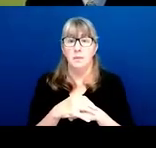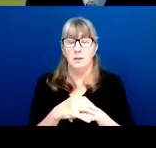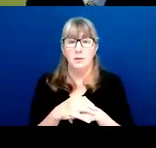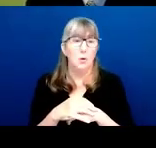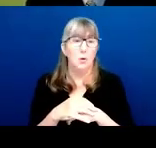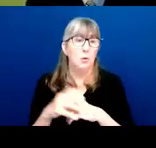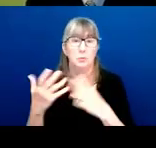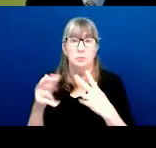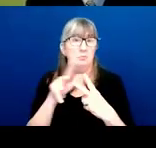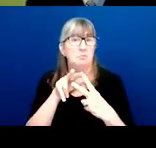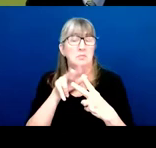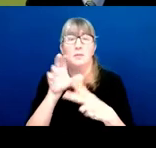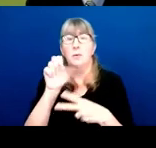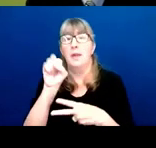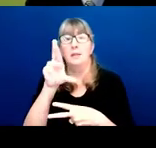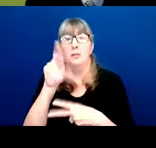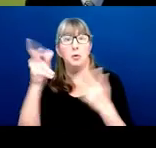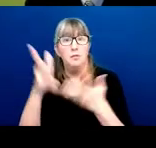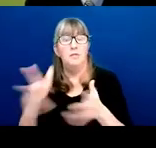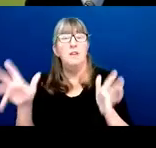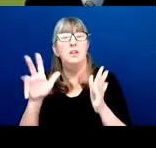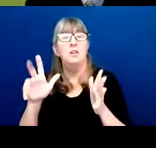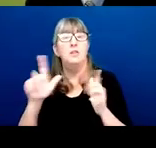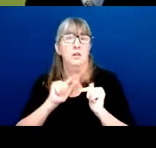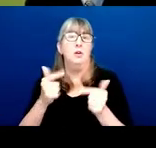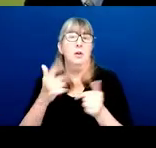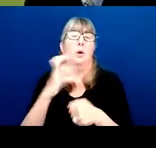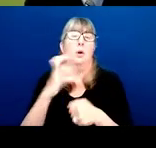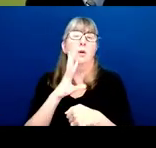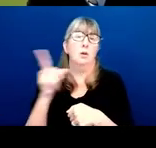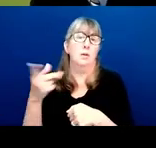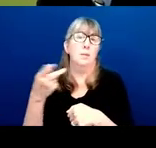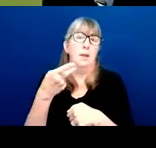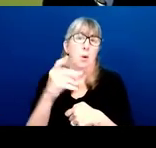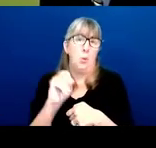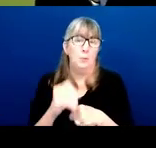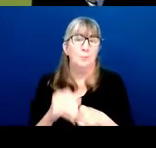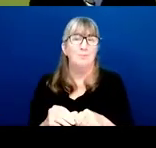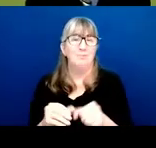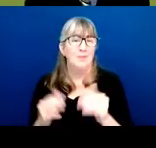Their job is finished, and you're going to want to talk to a PO. Next slide, please.